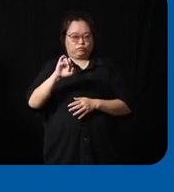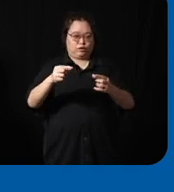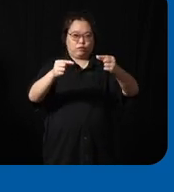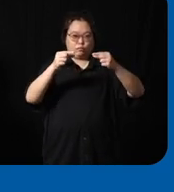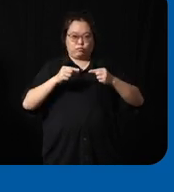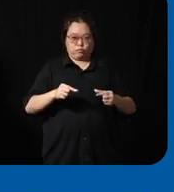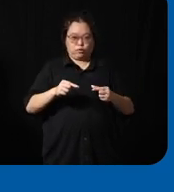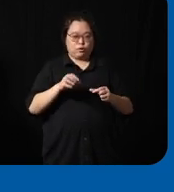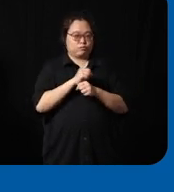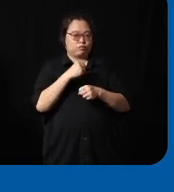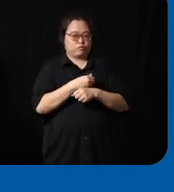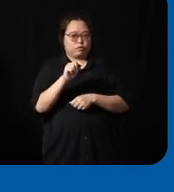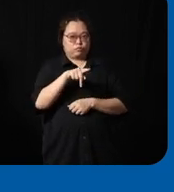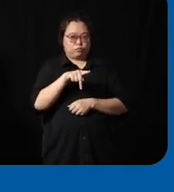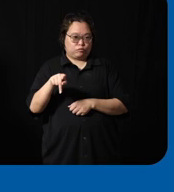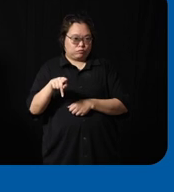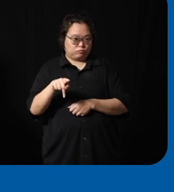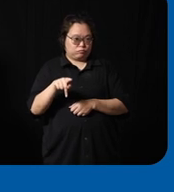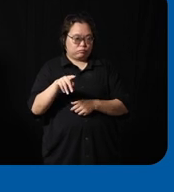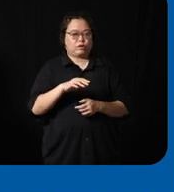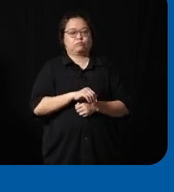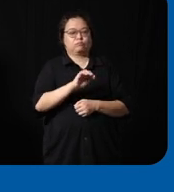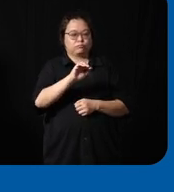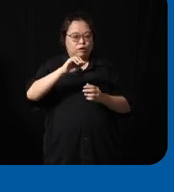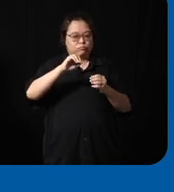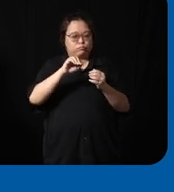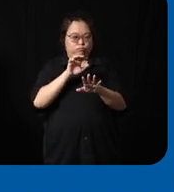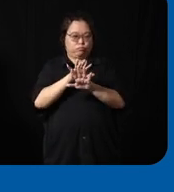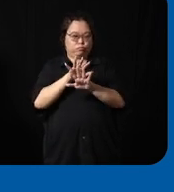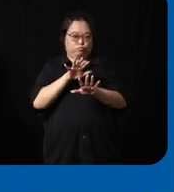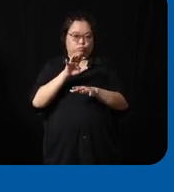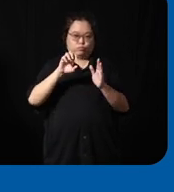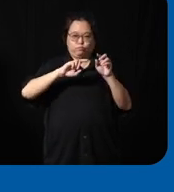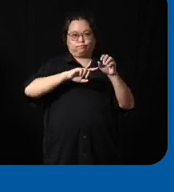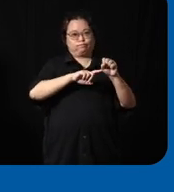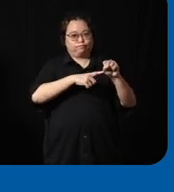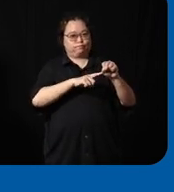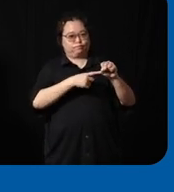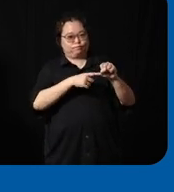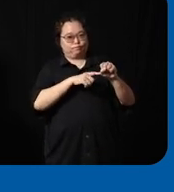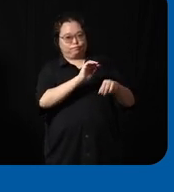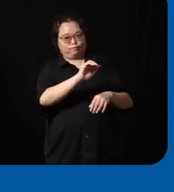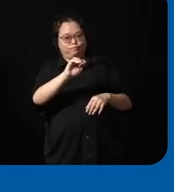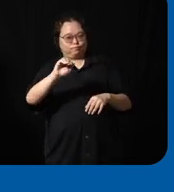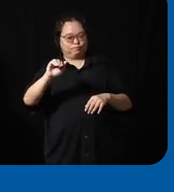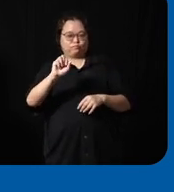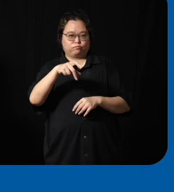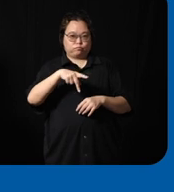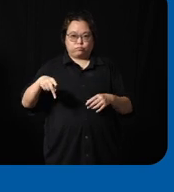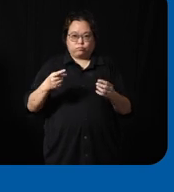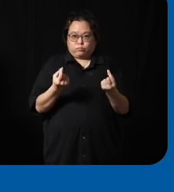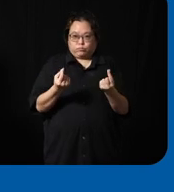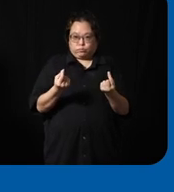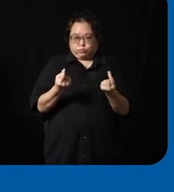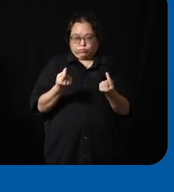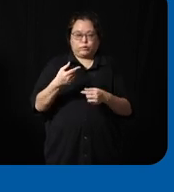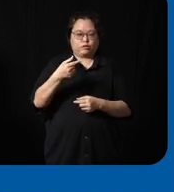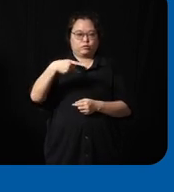to crowdsource accessibility route data okay um so through this app you can um collect GPS data